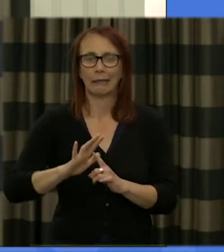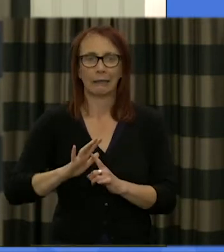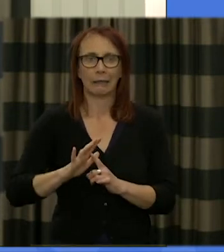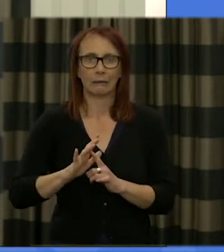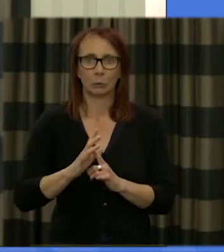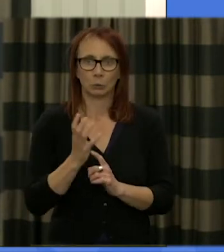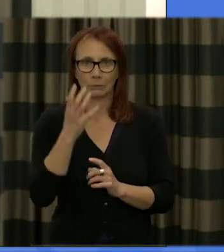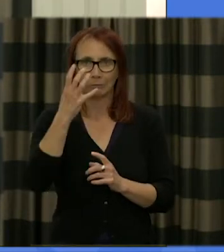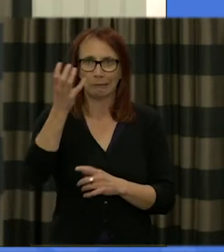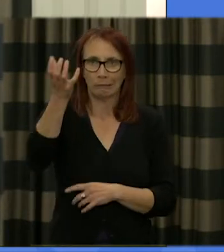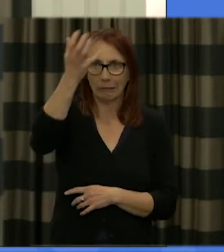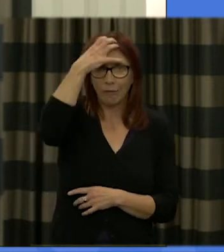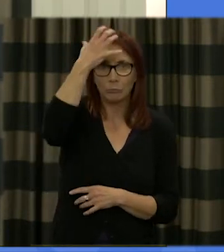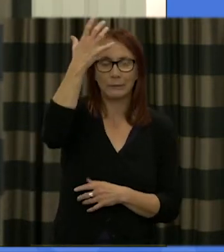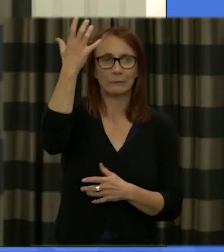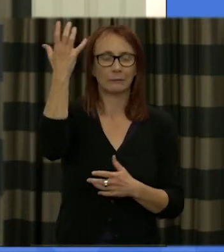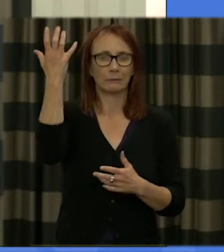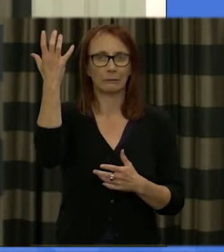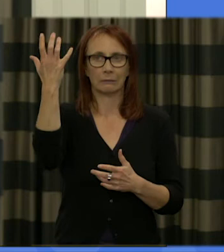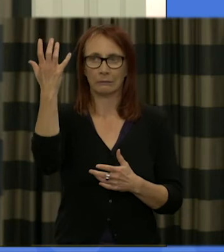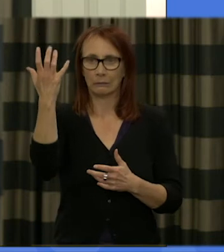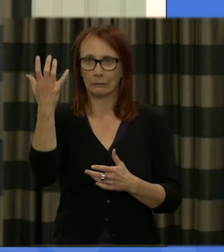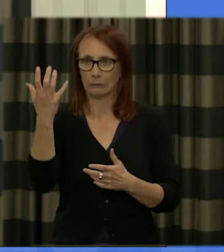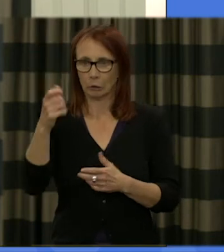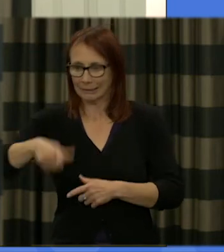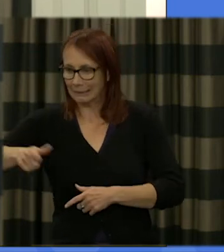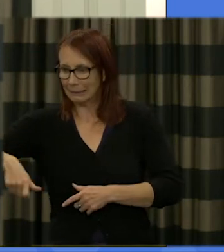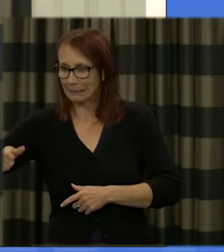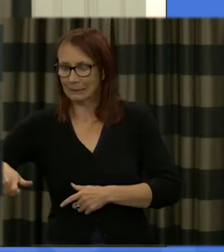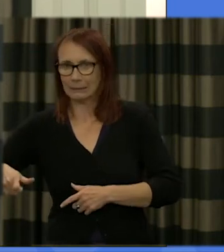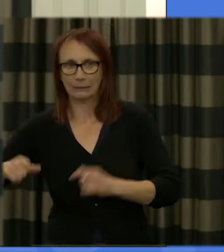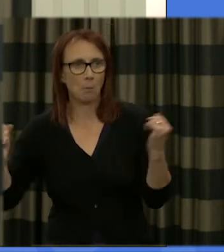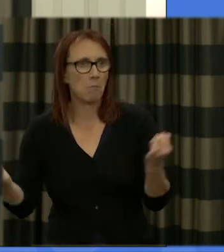and relationships between the state and the citizens where power comes from who